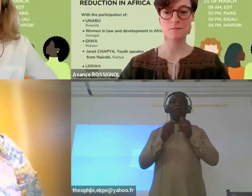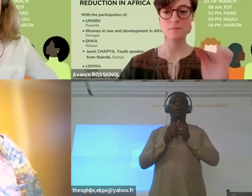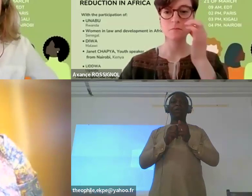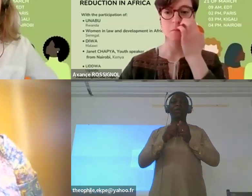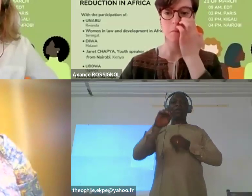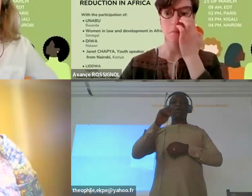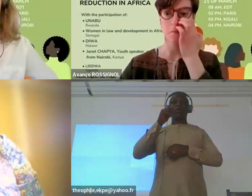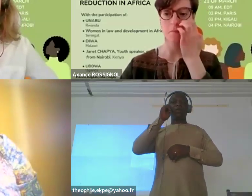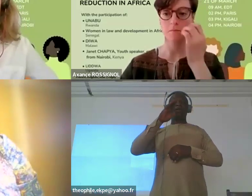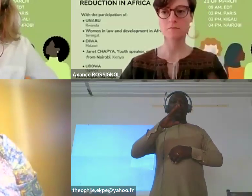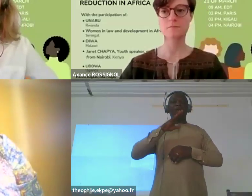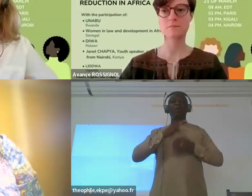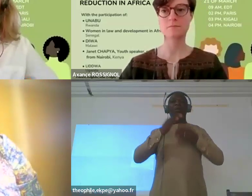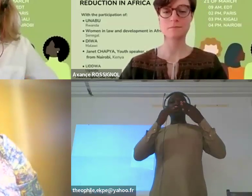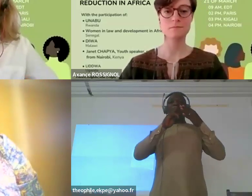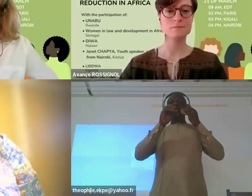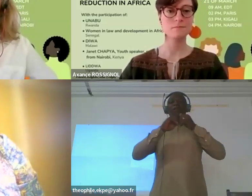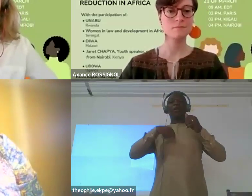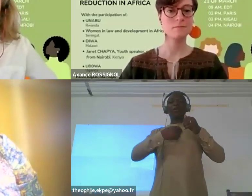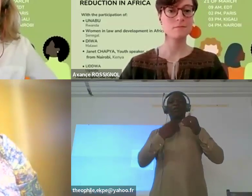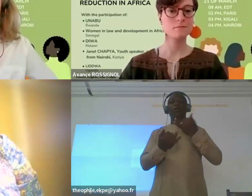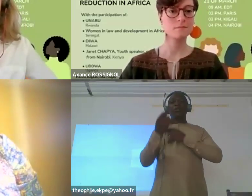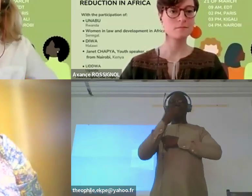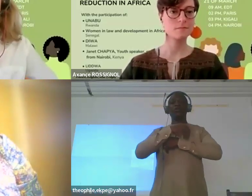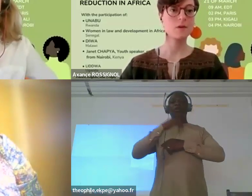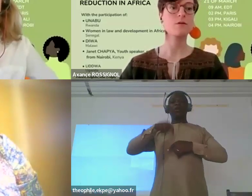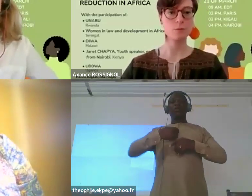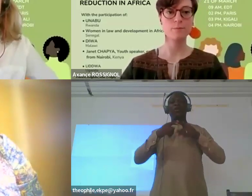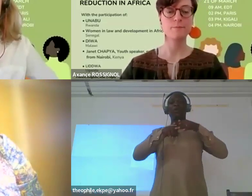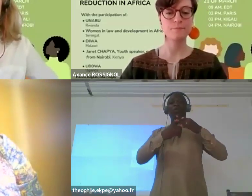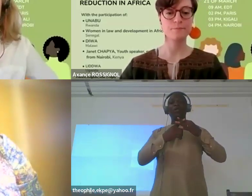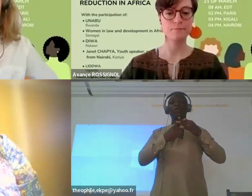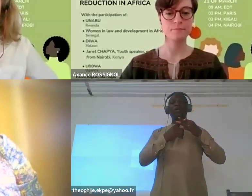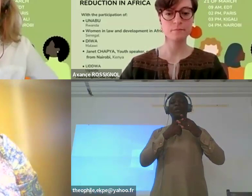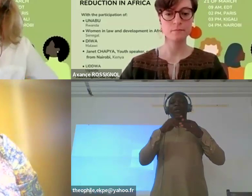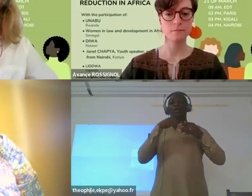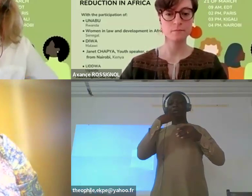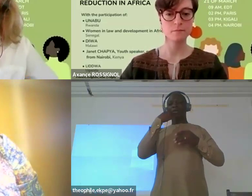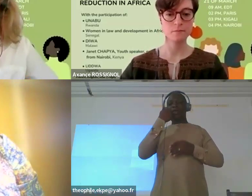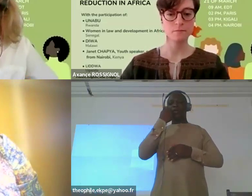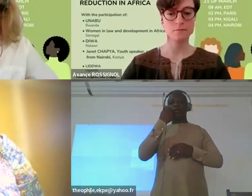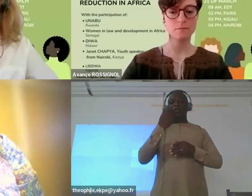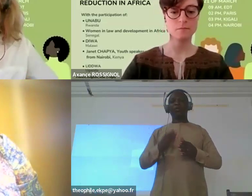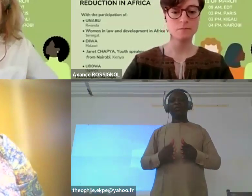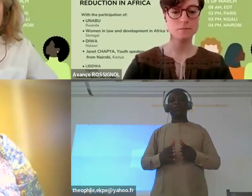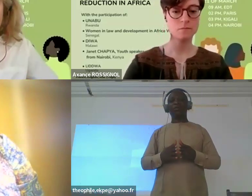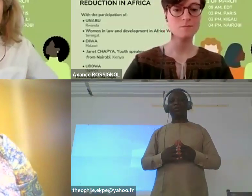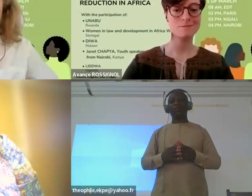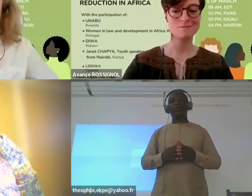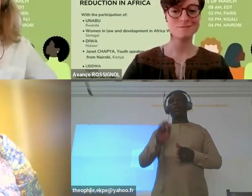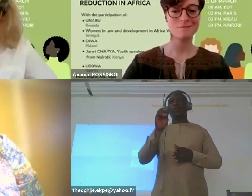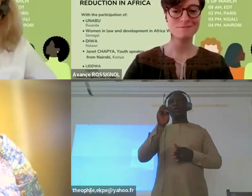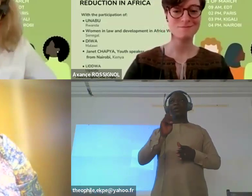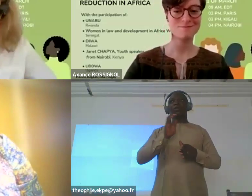We will be starting very shortly, I will speaking mostly in French,